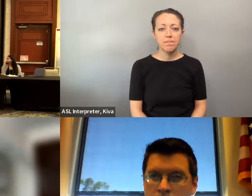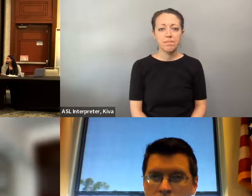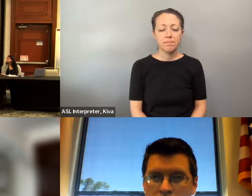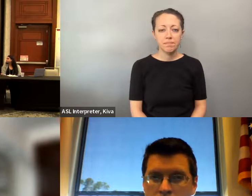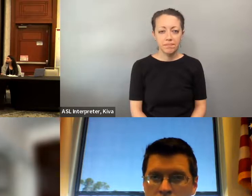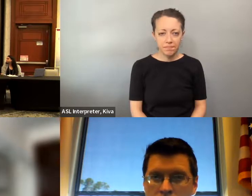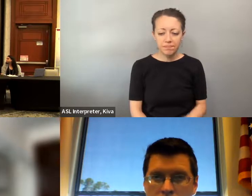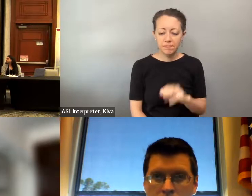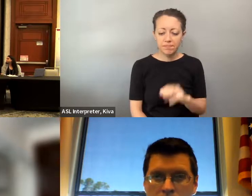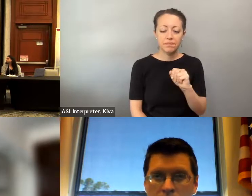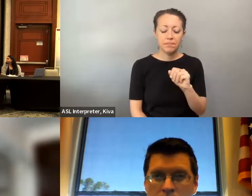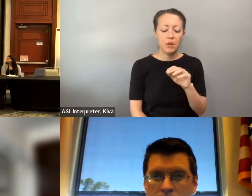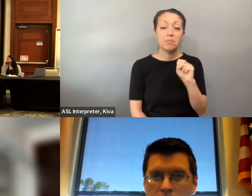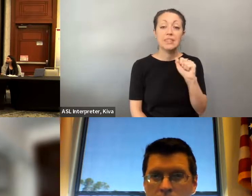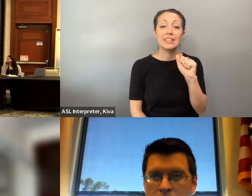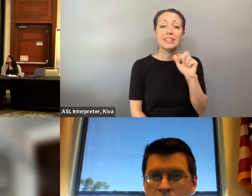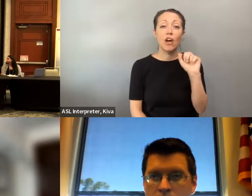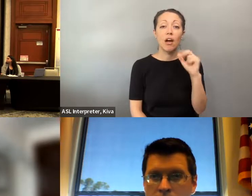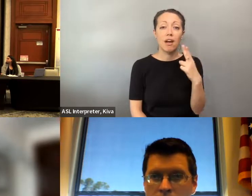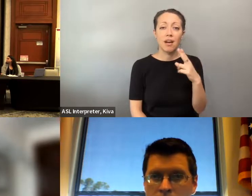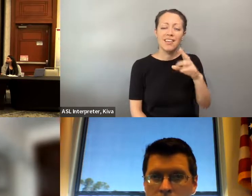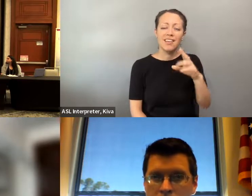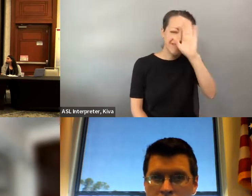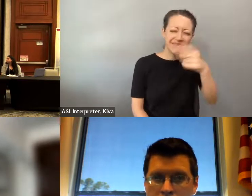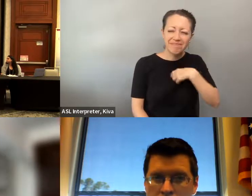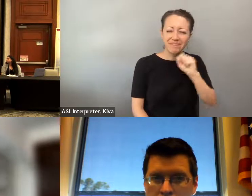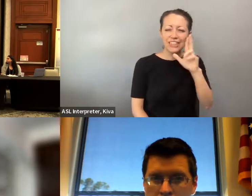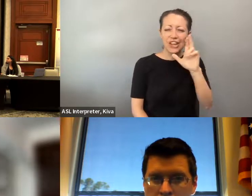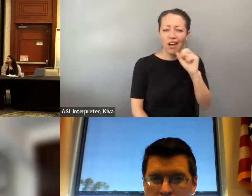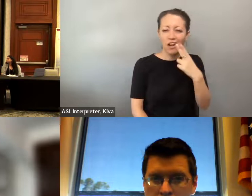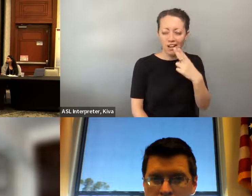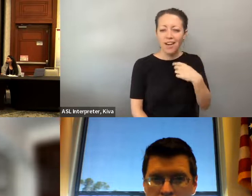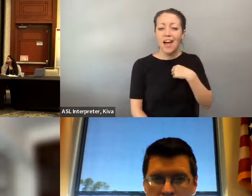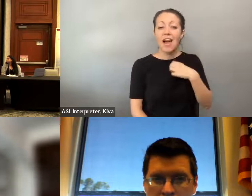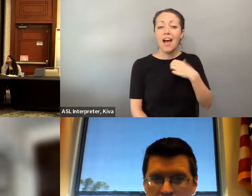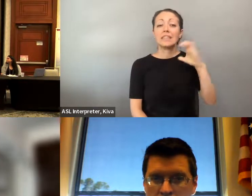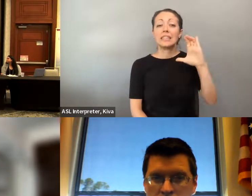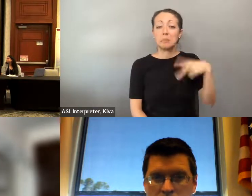Hey? There are a little survey questions we want to know, so that we can be more alerted to where we can give some education and guidance Thank you. This is Sarah, so I have cerebral palsy.